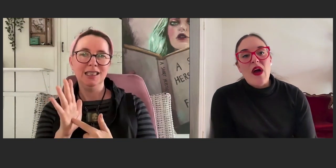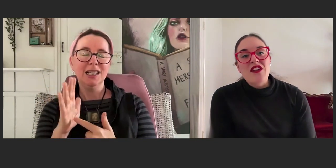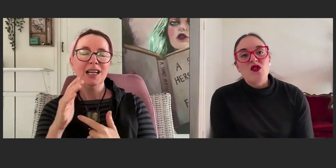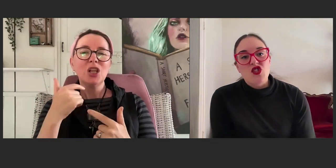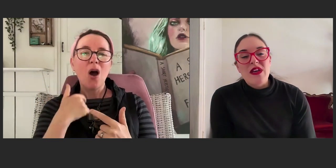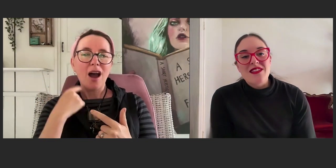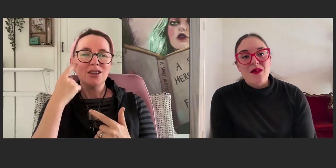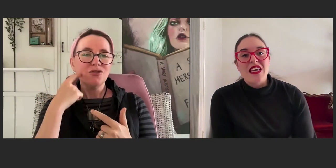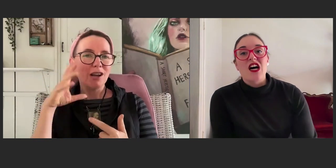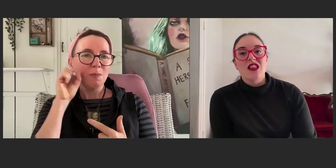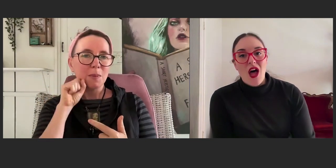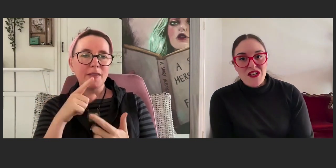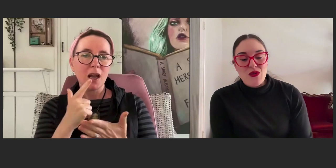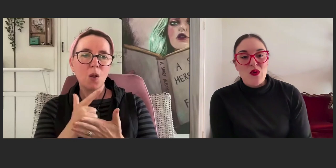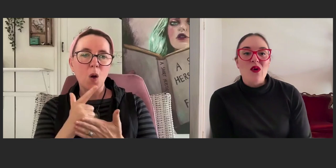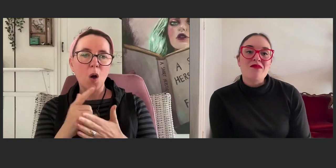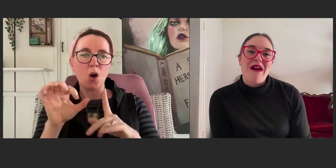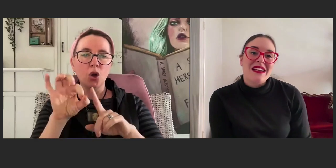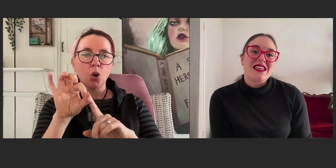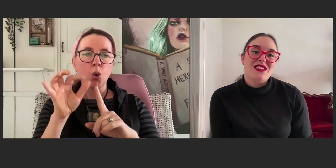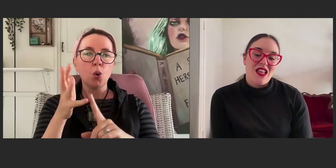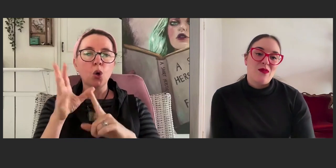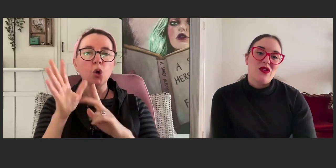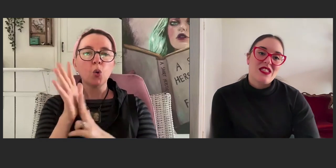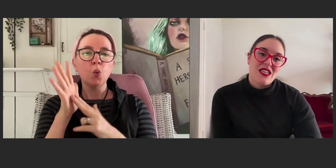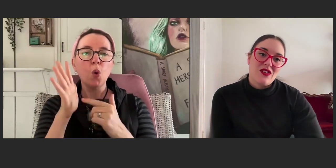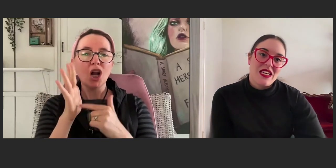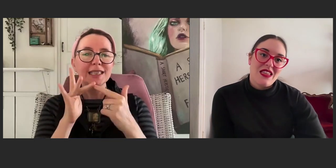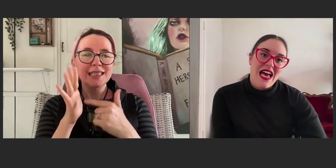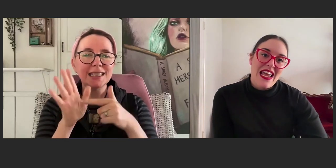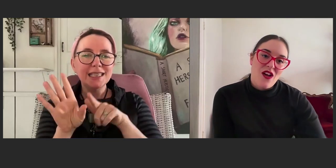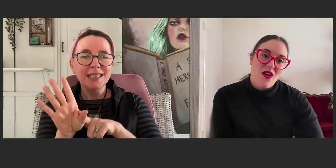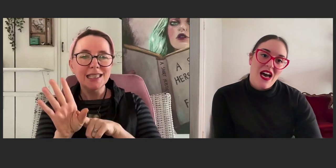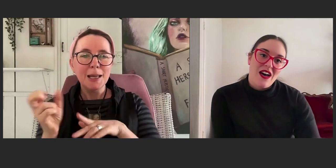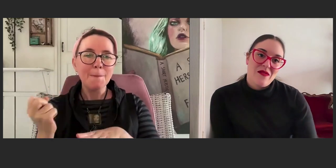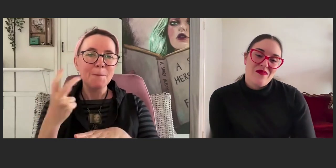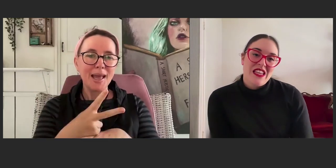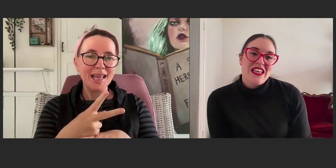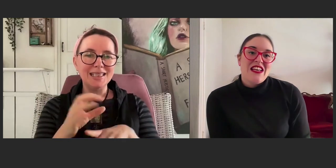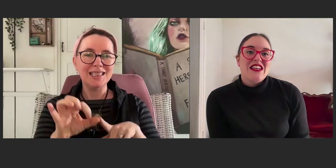when you are doing something a lot, you will automatically develop your skills in that area.